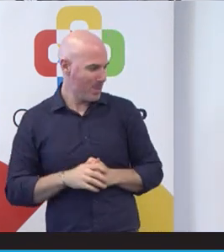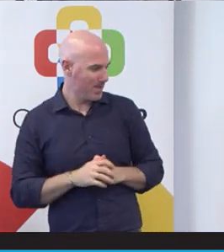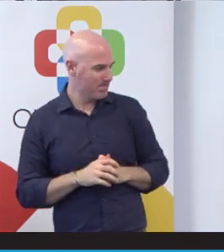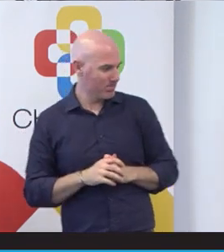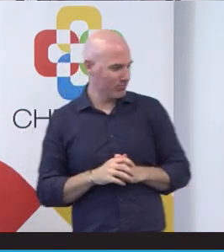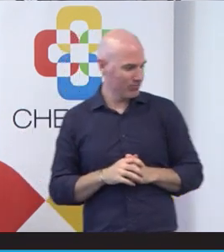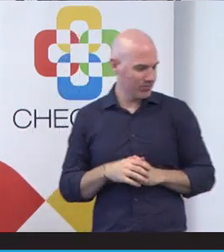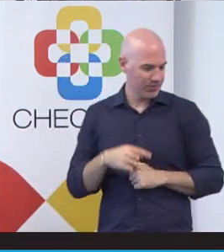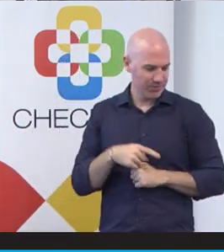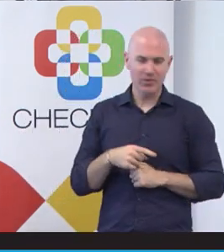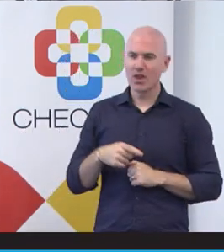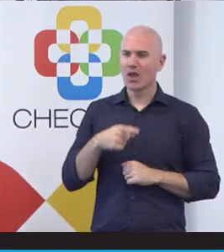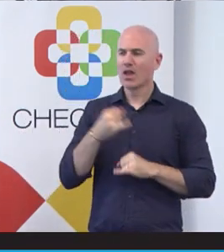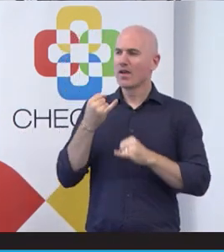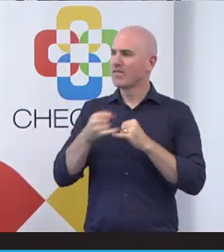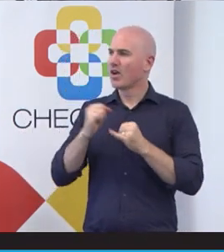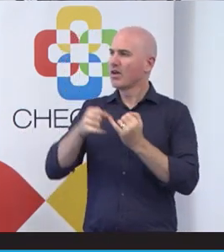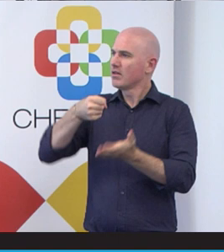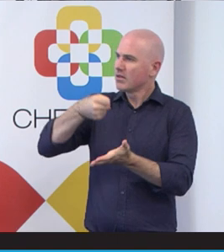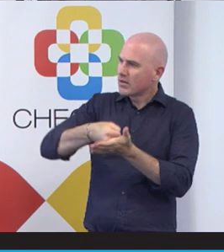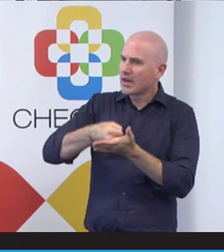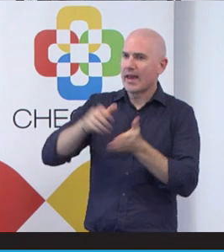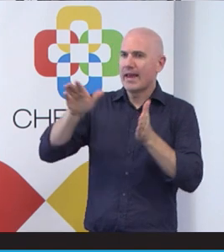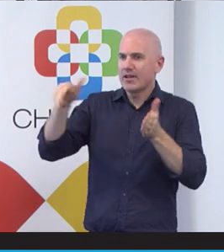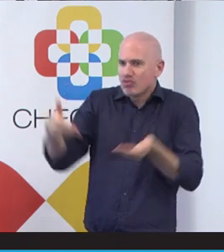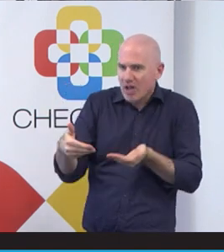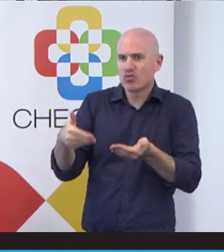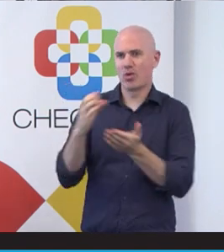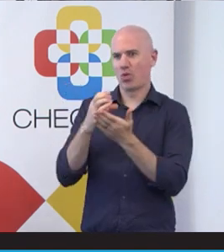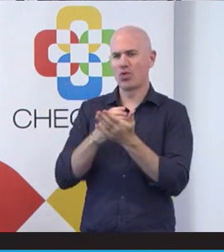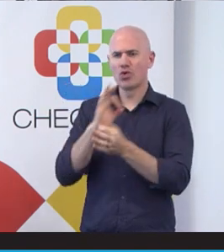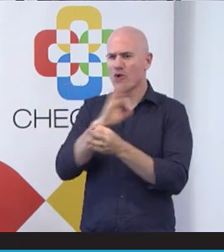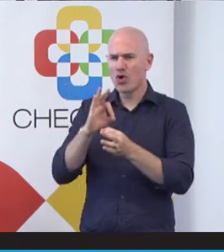It's a very introductory level sort of course it's not about any particular type of disability,